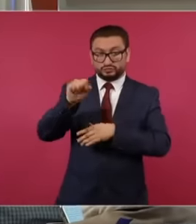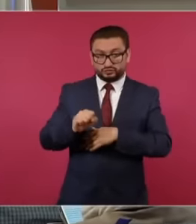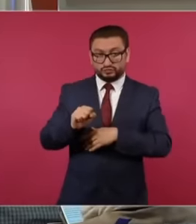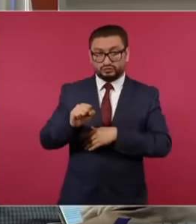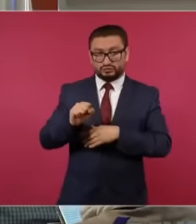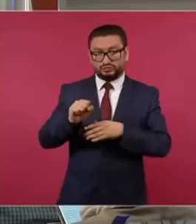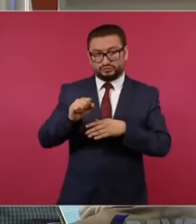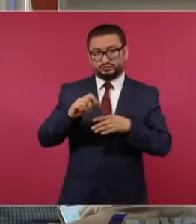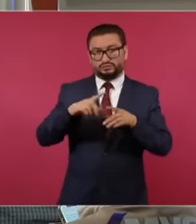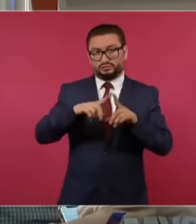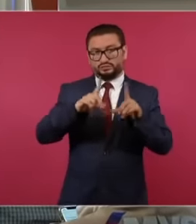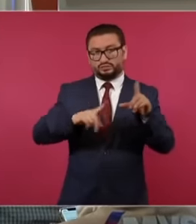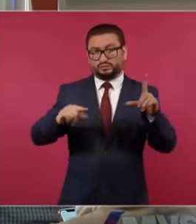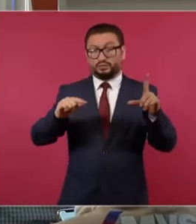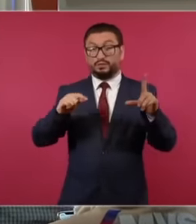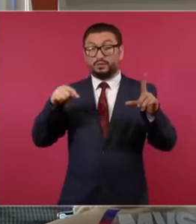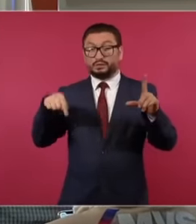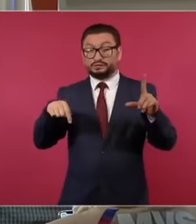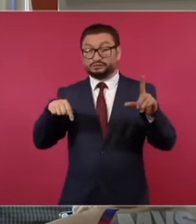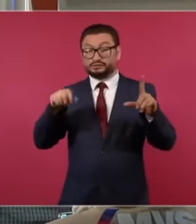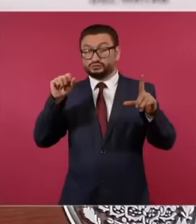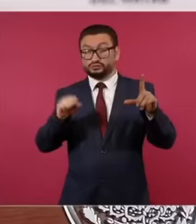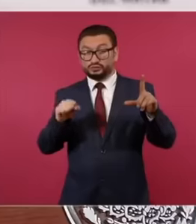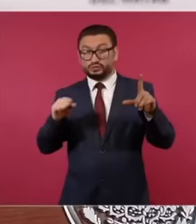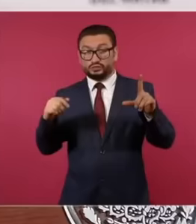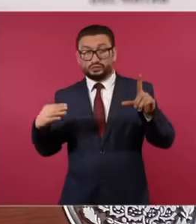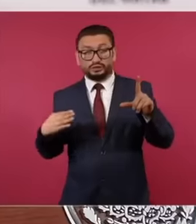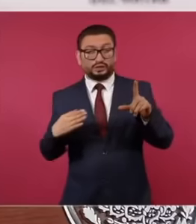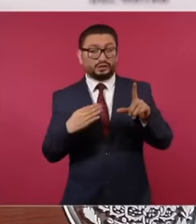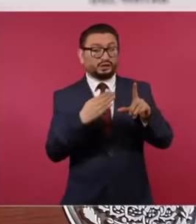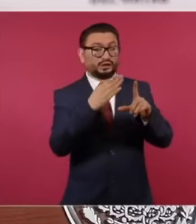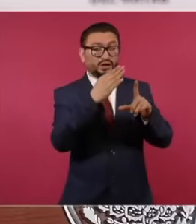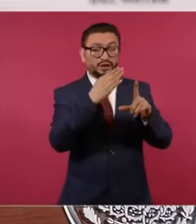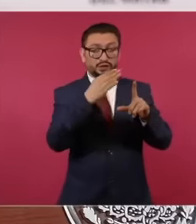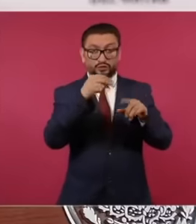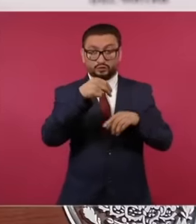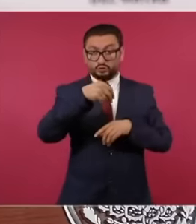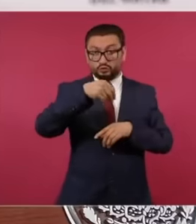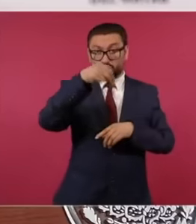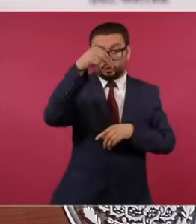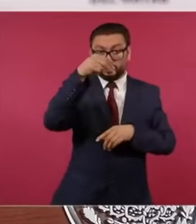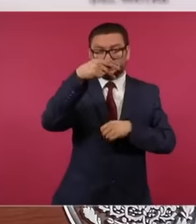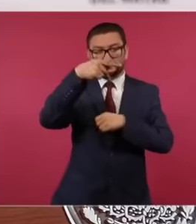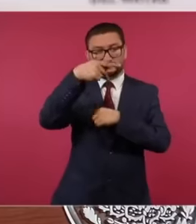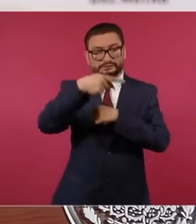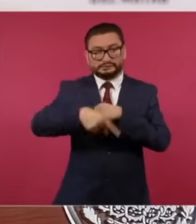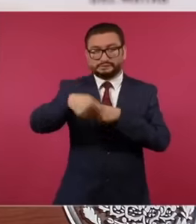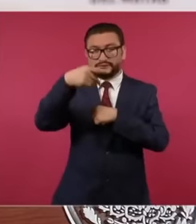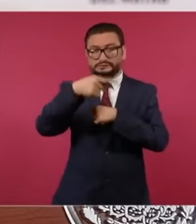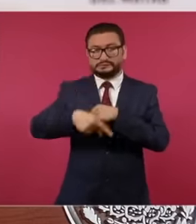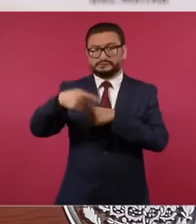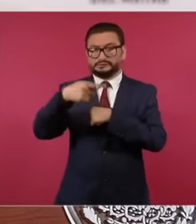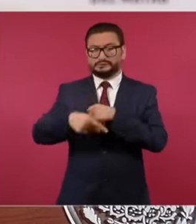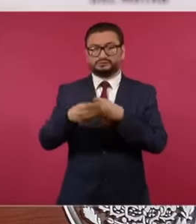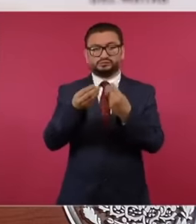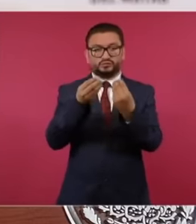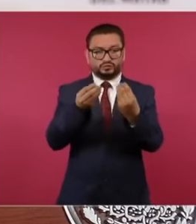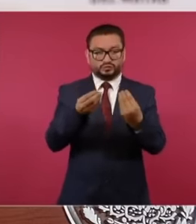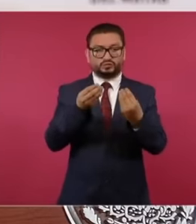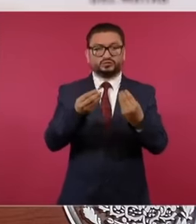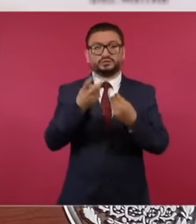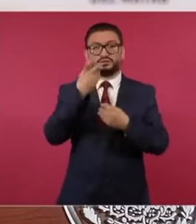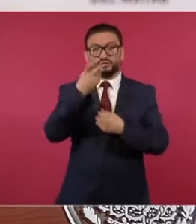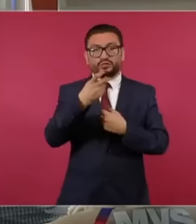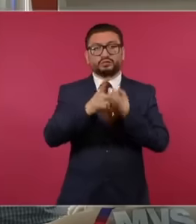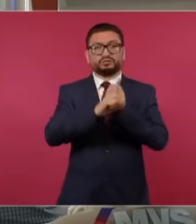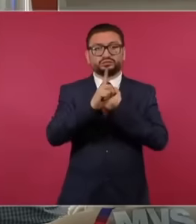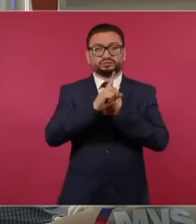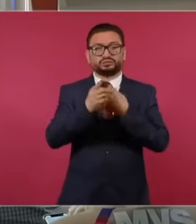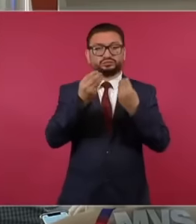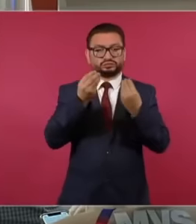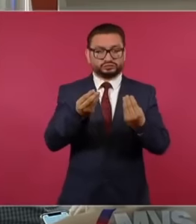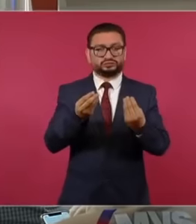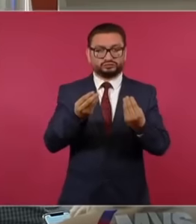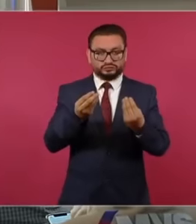the journey to the north is very risky, it is where we have the most problems, including problems of